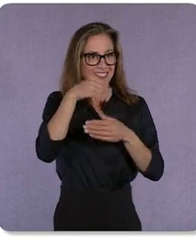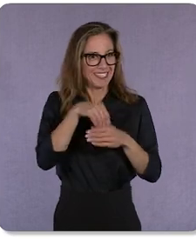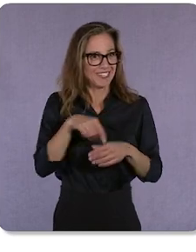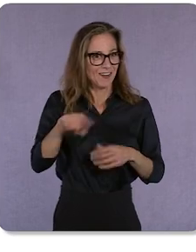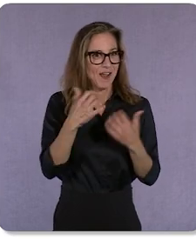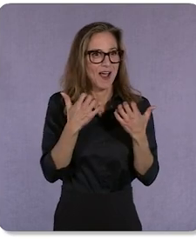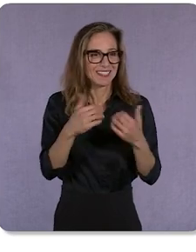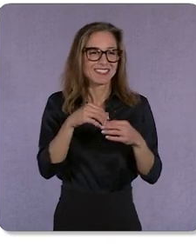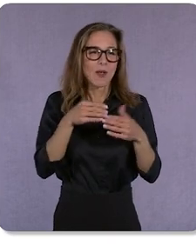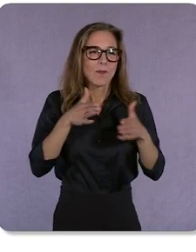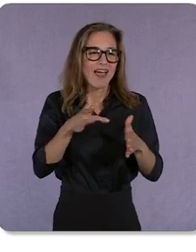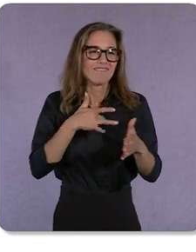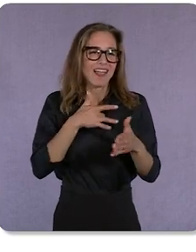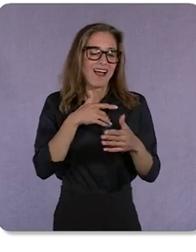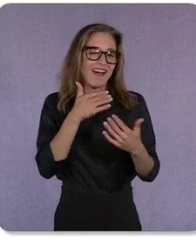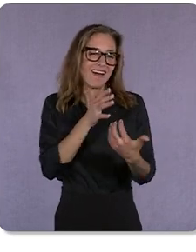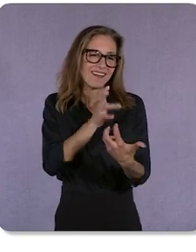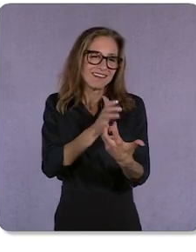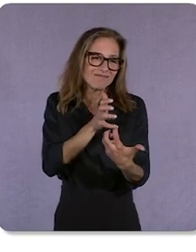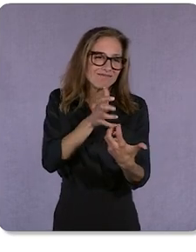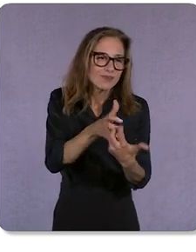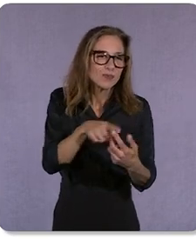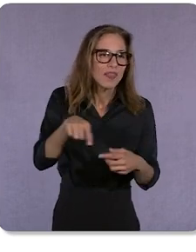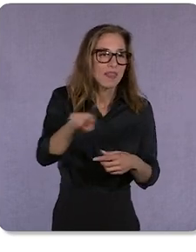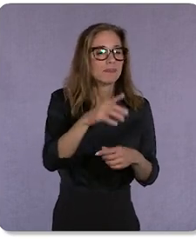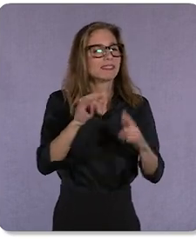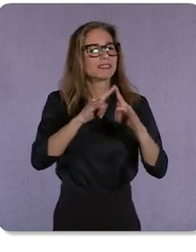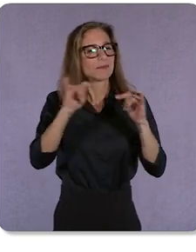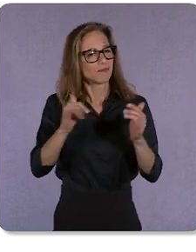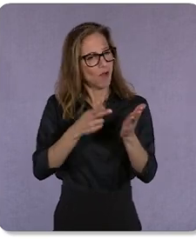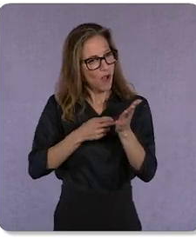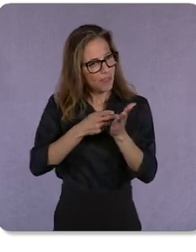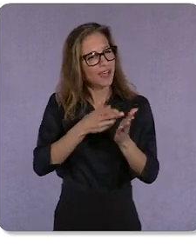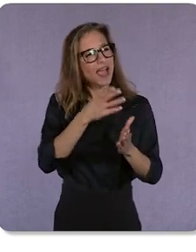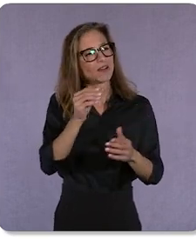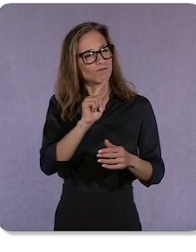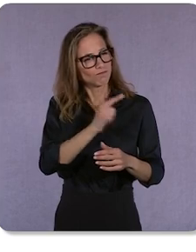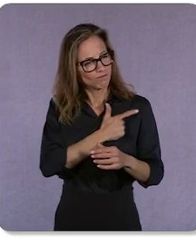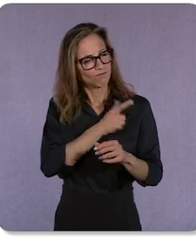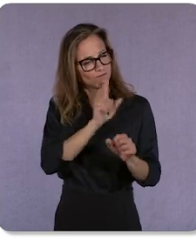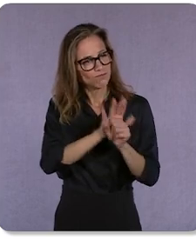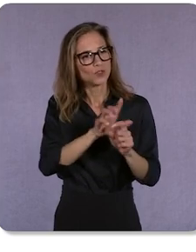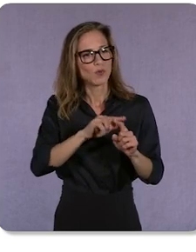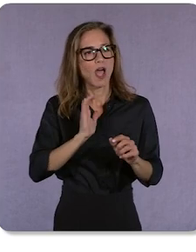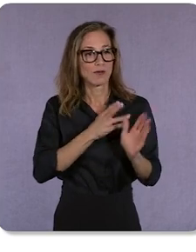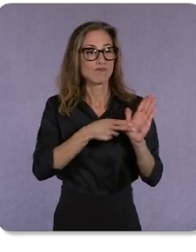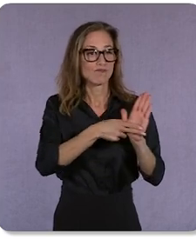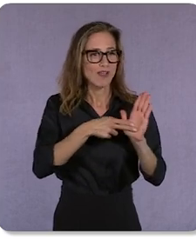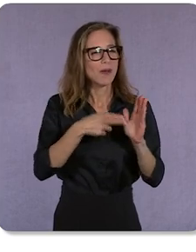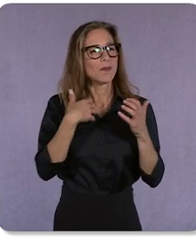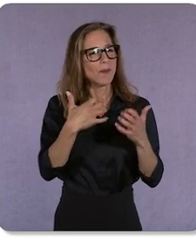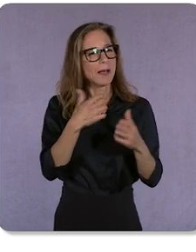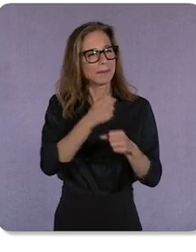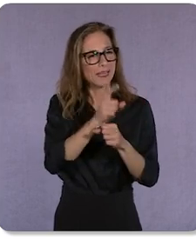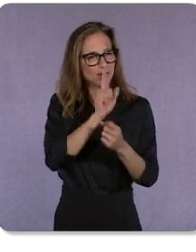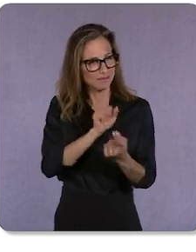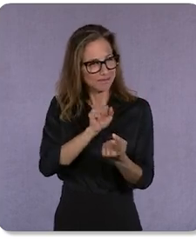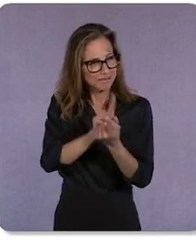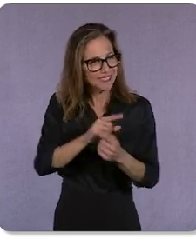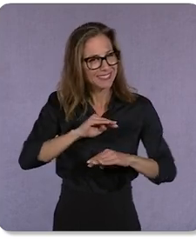while also being authentic and true to the brand? And in order to do that, we want to be meeting the customers where they are. And YouTube is one of the places that's very effective